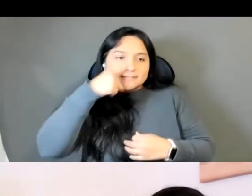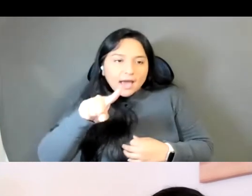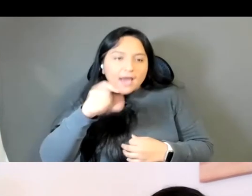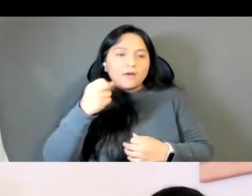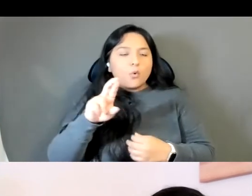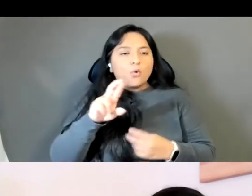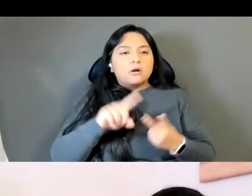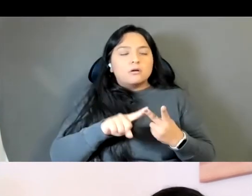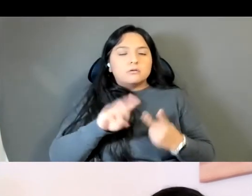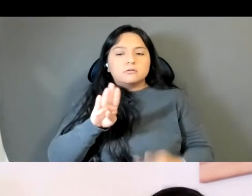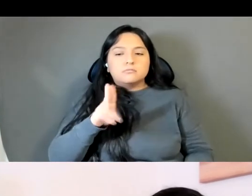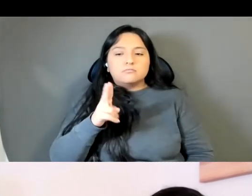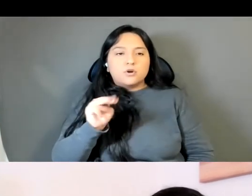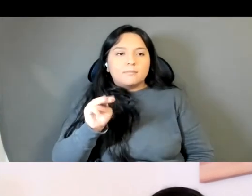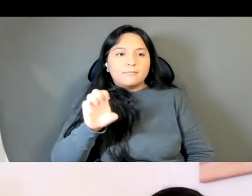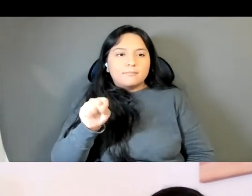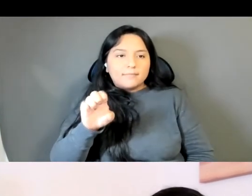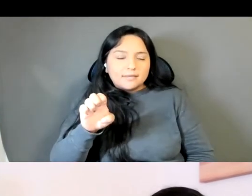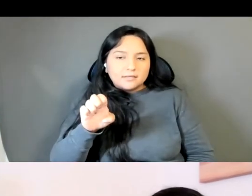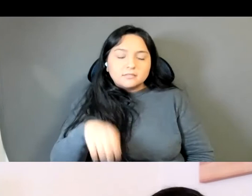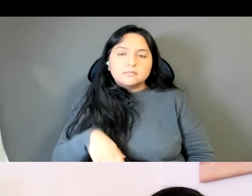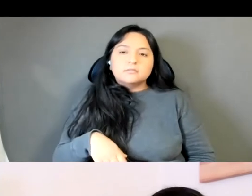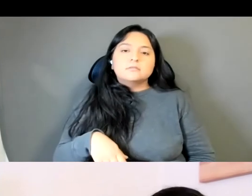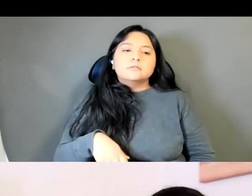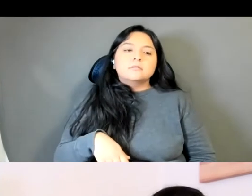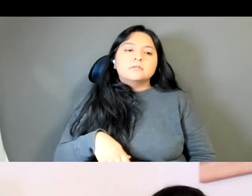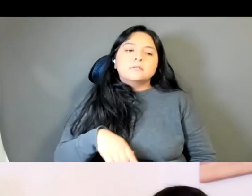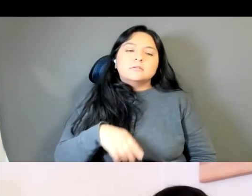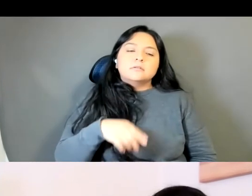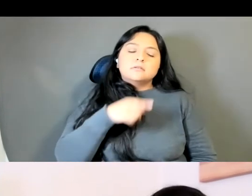where you kind of dissect the English words that you're using you translate them into